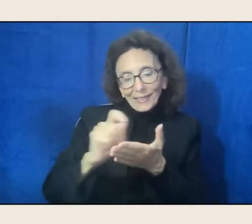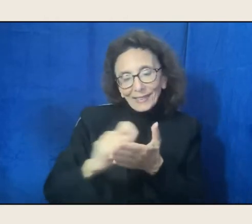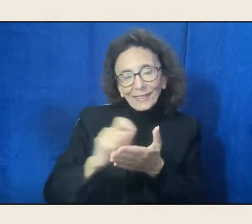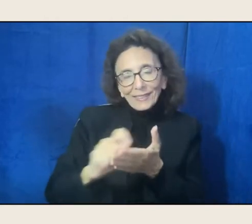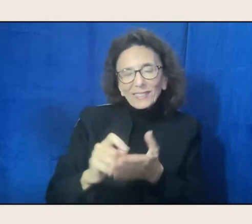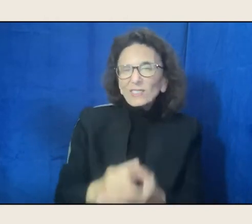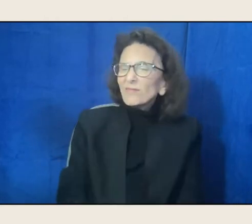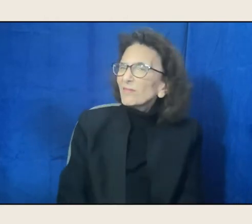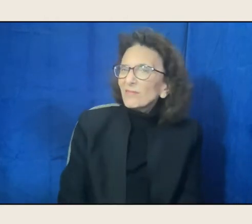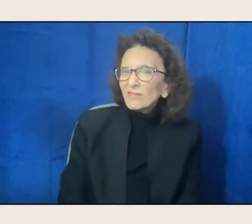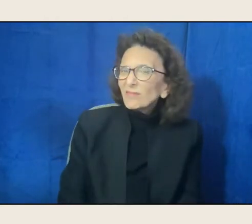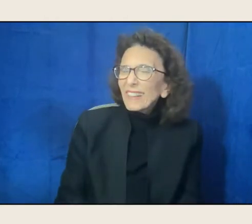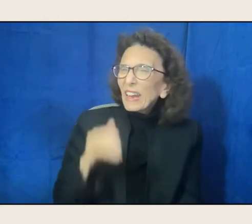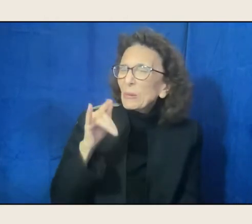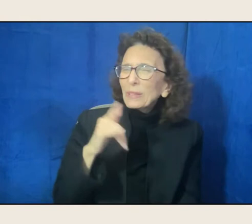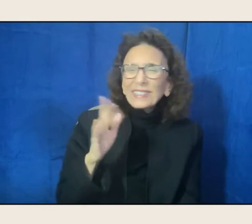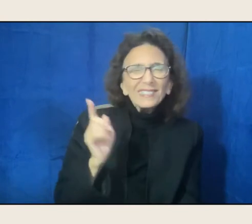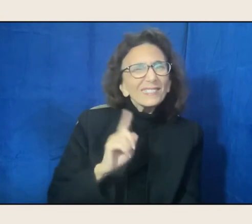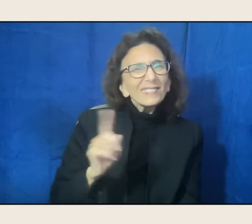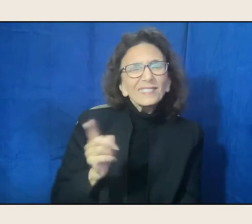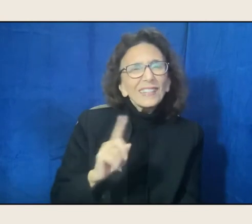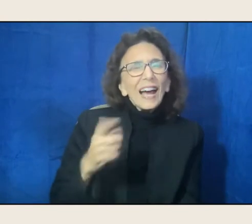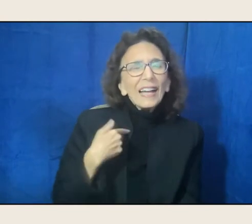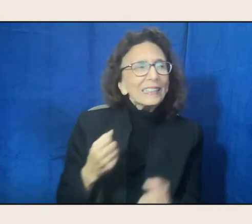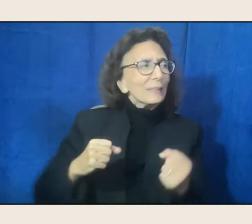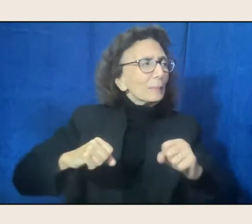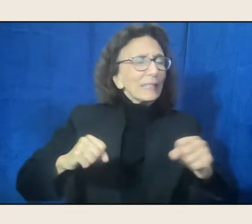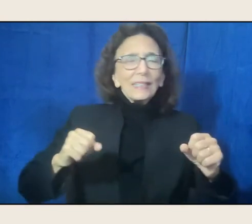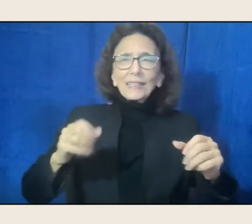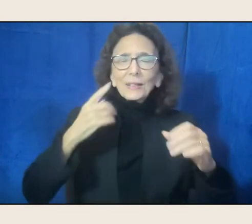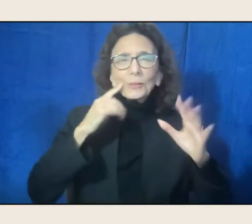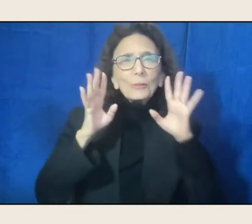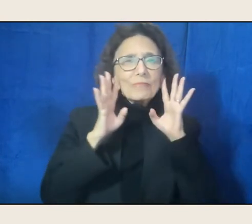I kind of need a bigger room, a bigger room to work in for that.